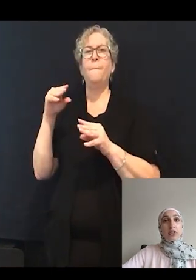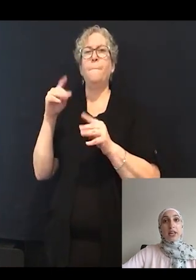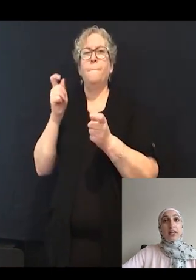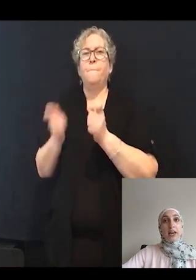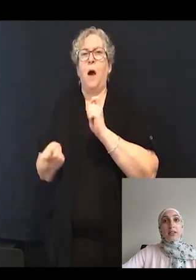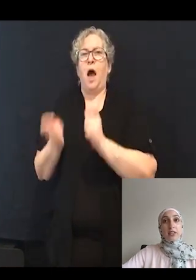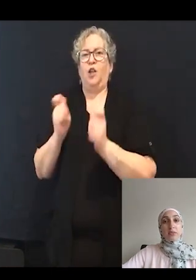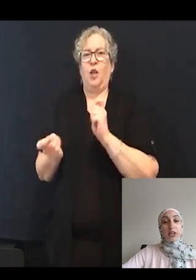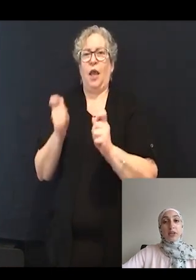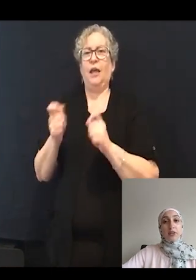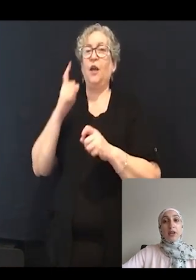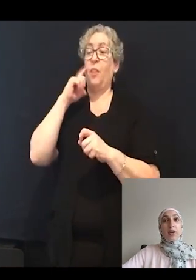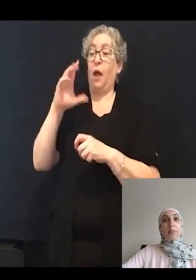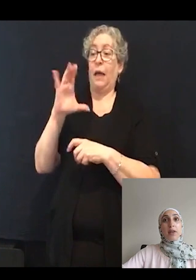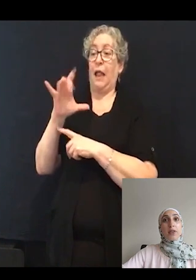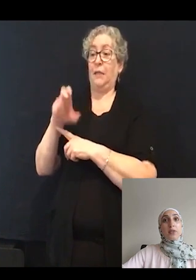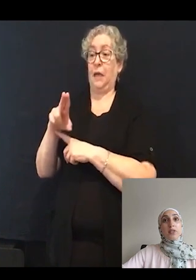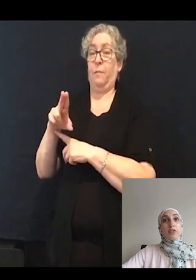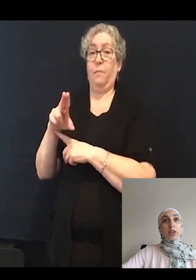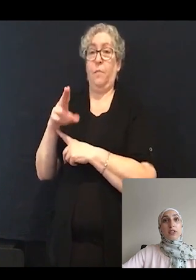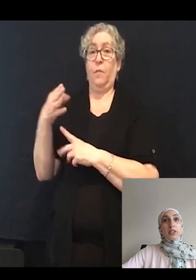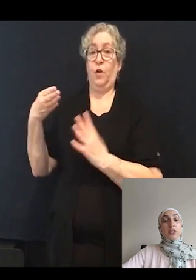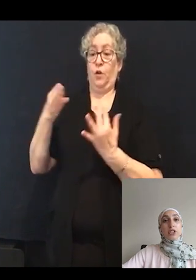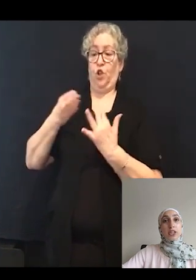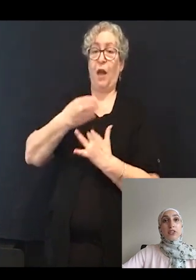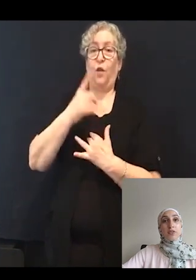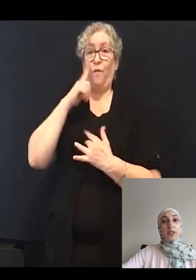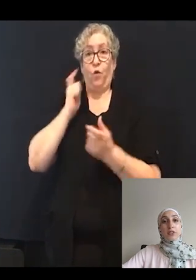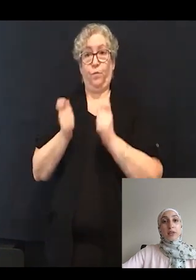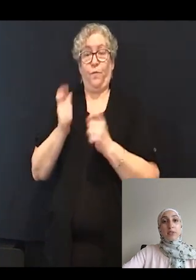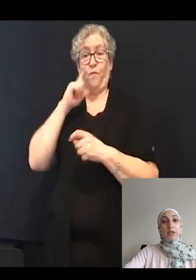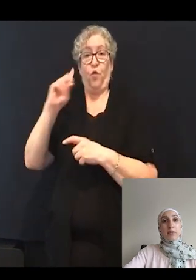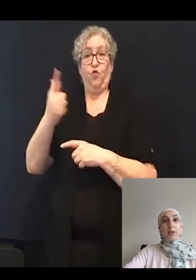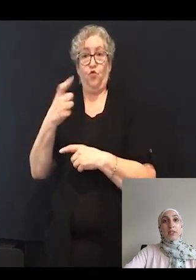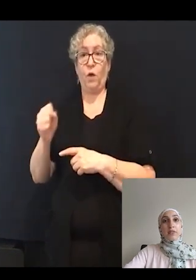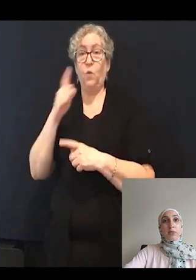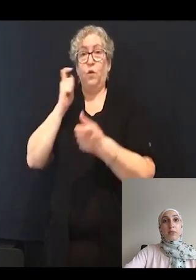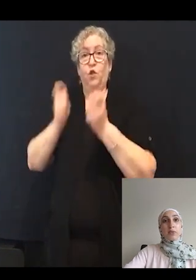channel by the use of drugs can change the phenotypes in a MYO7A mutant.